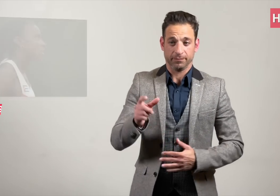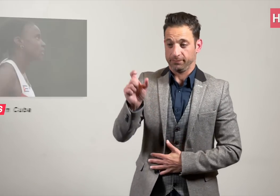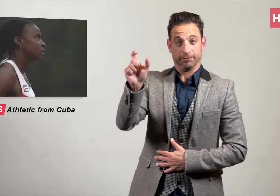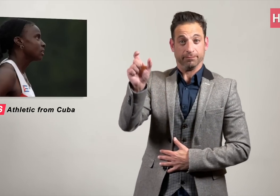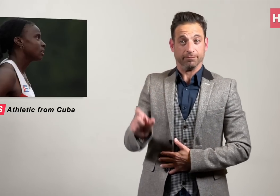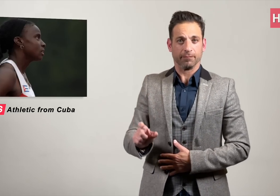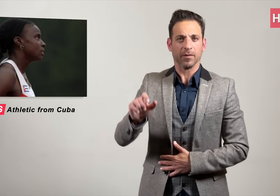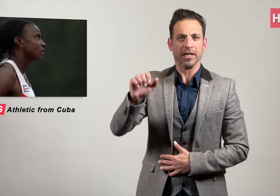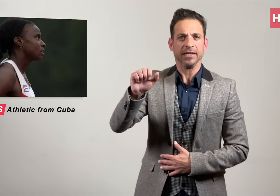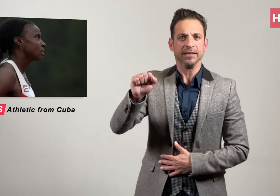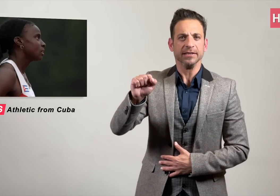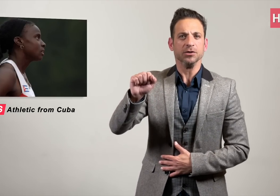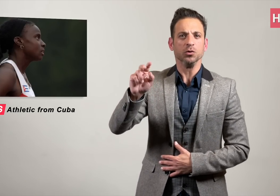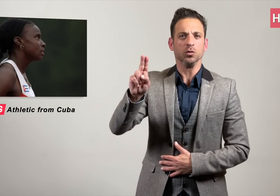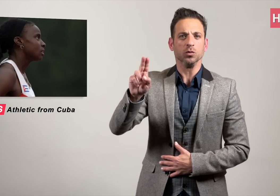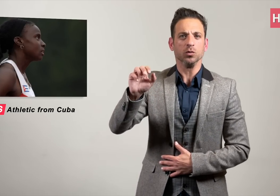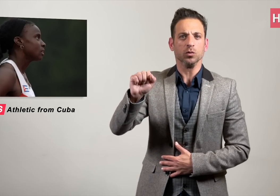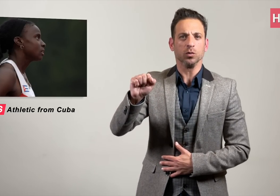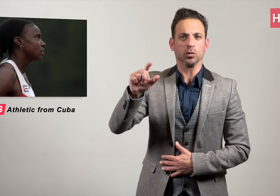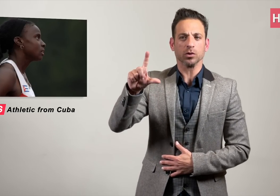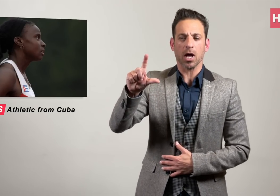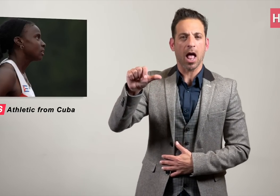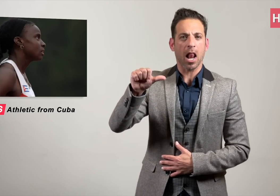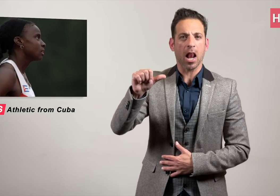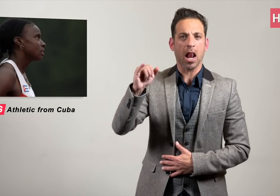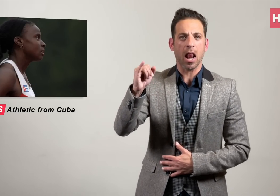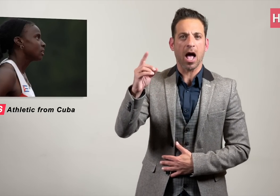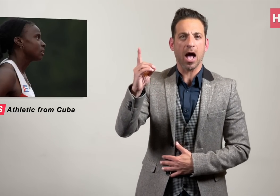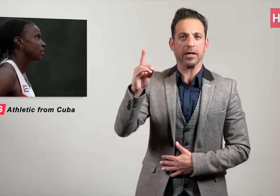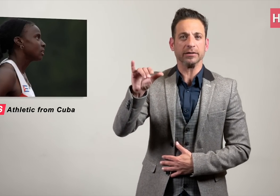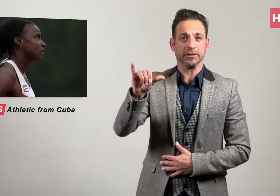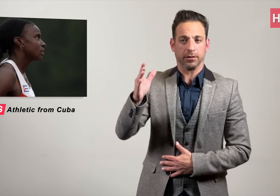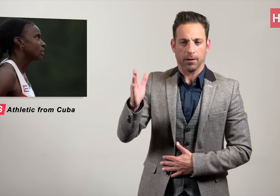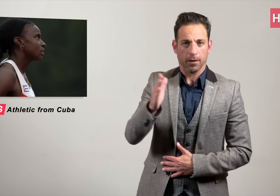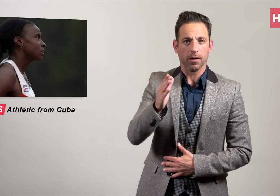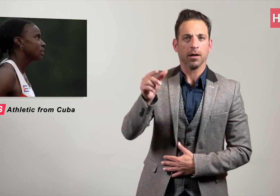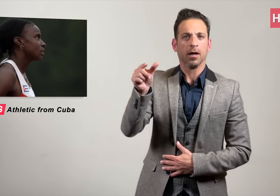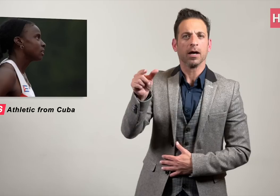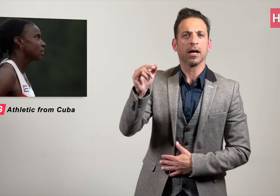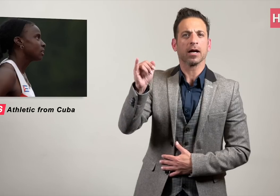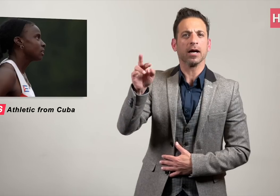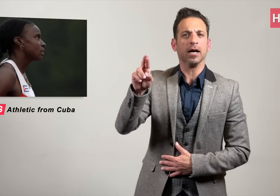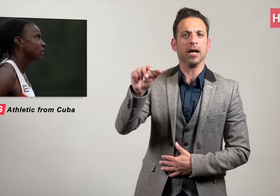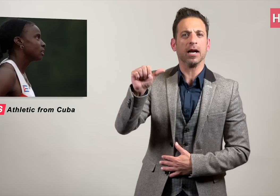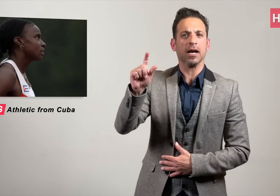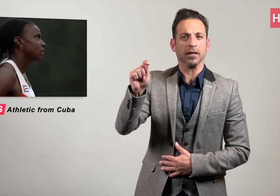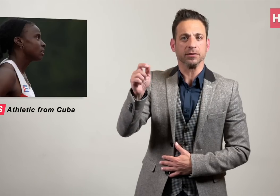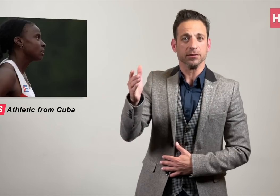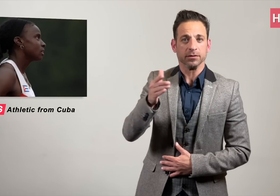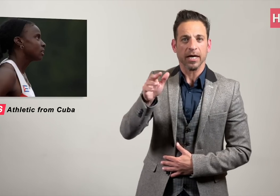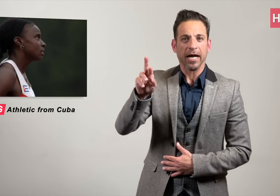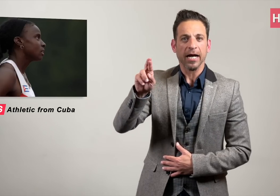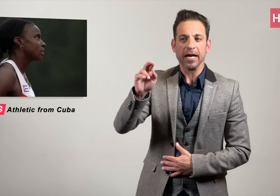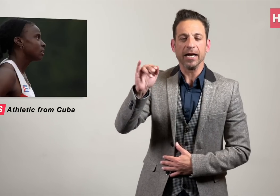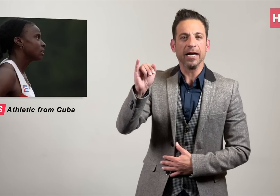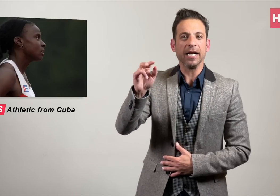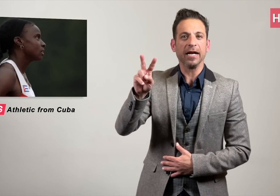Suslaidy Girat Rivero is a Cuban deaf athlete.